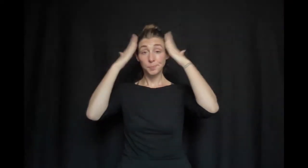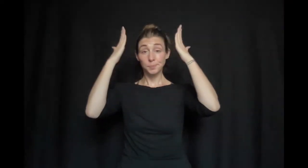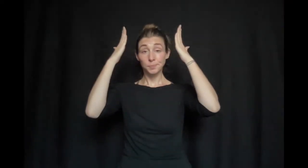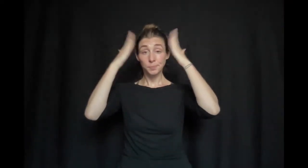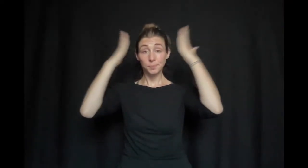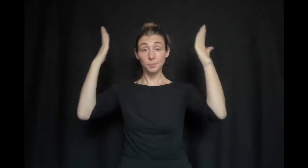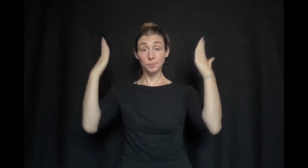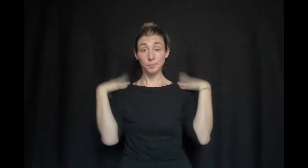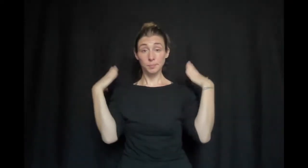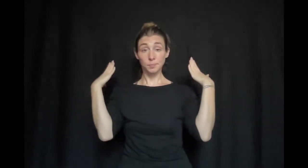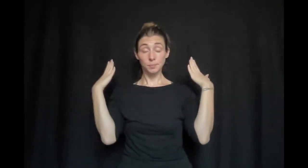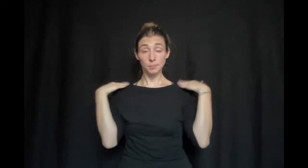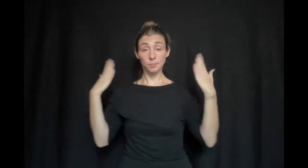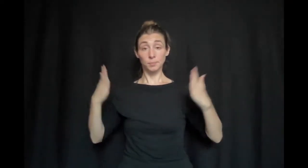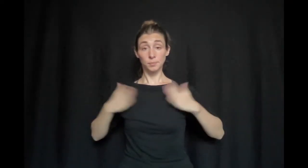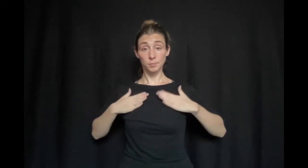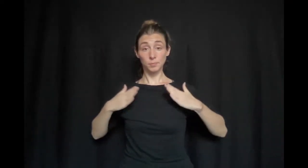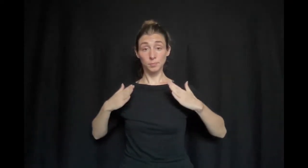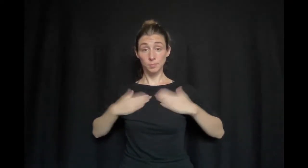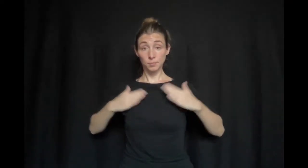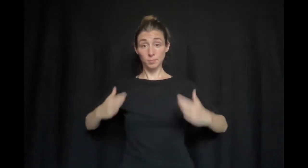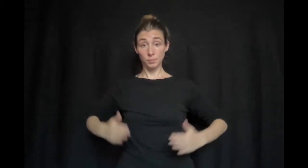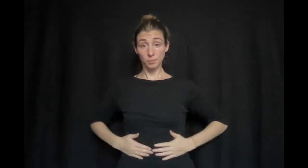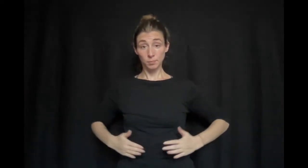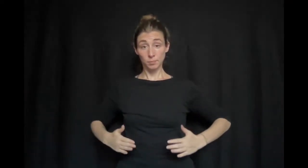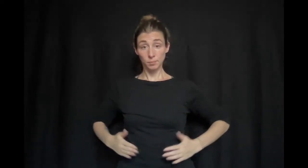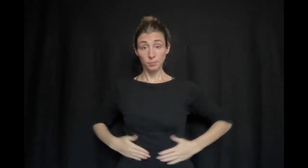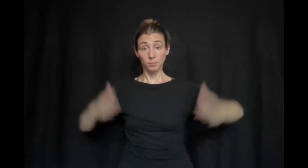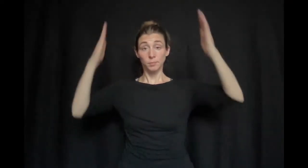Tap my head tap my shoulders tap my chest tap my tummy